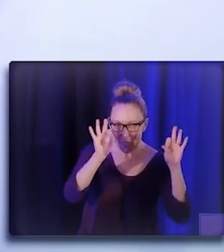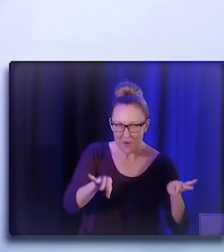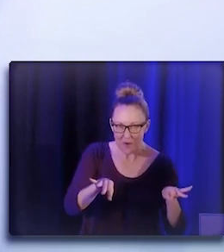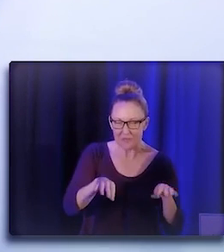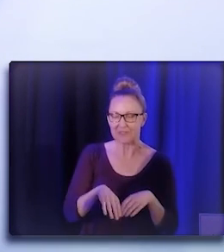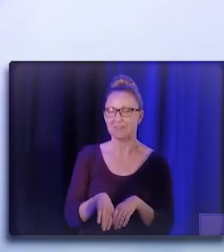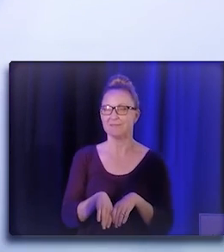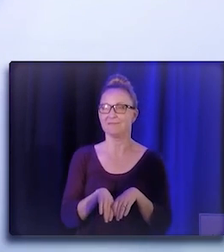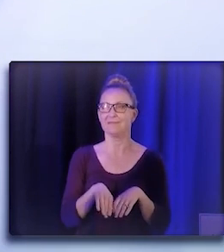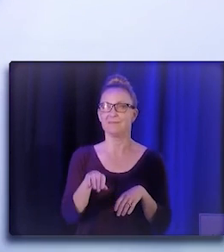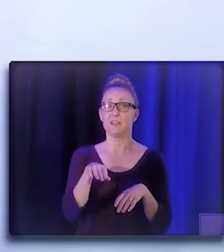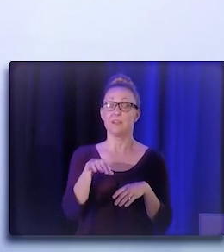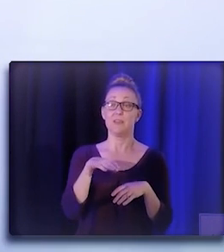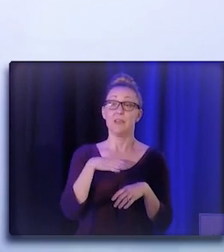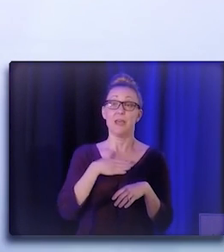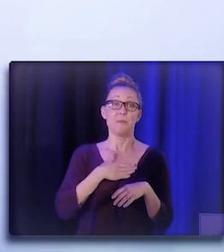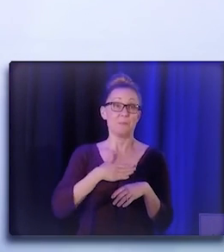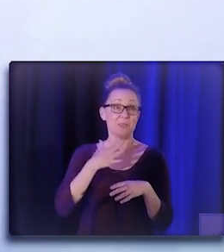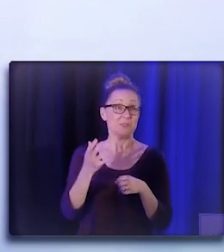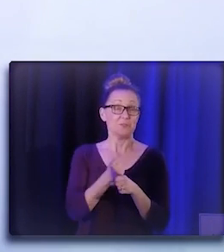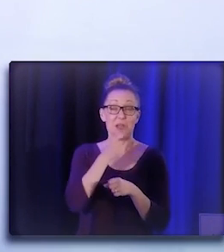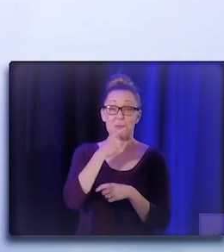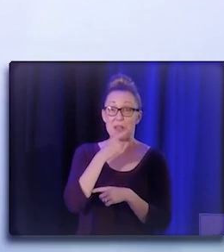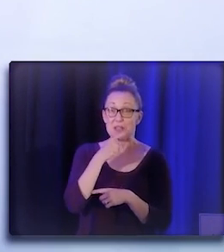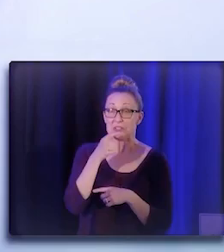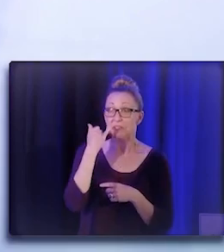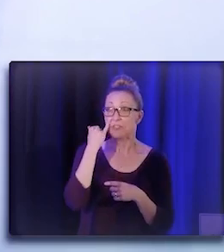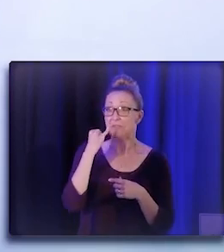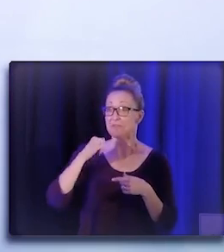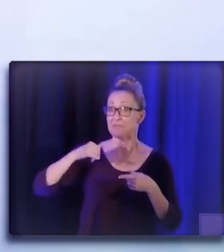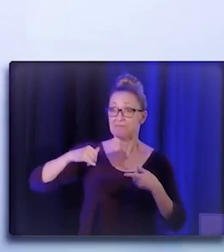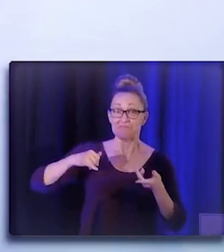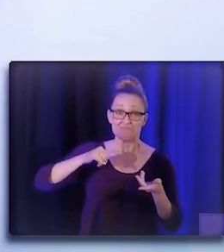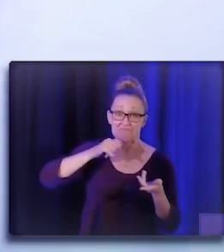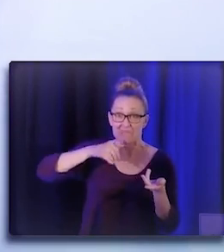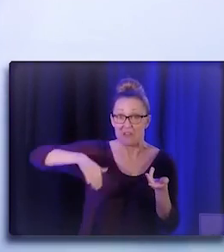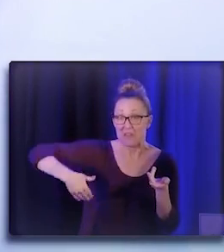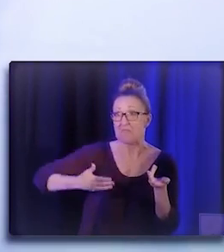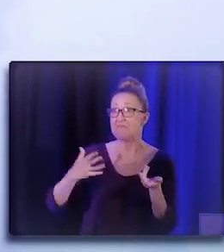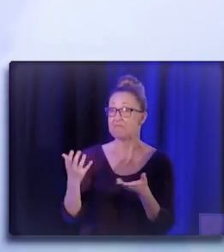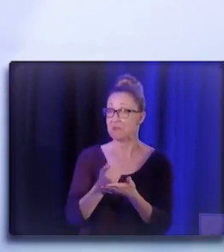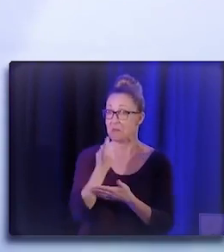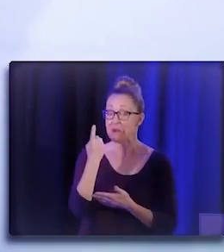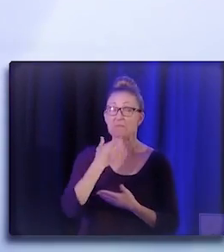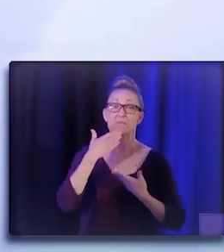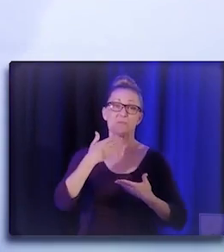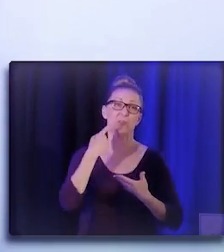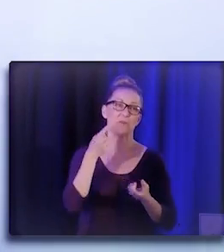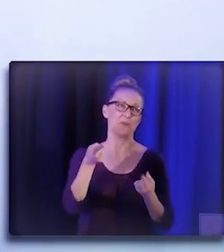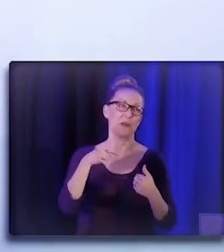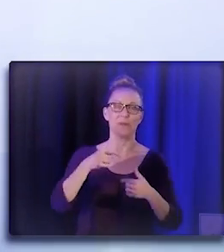and please do grab a lunch if you haven't already. Thank you so, so much for joining us today, take care.